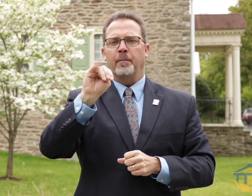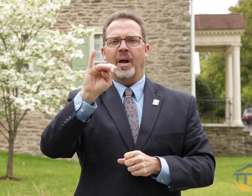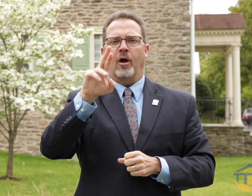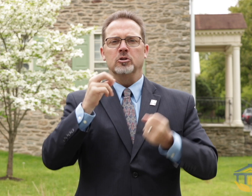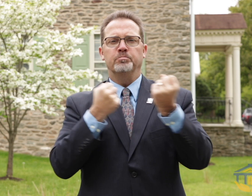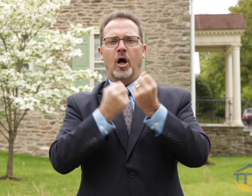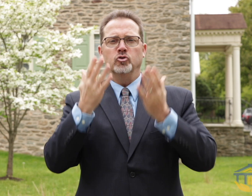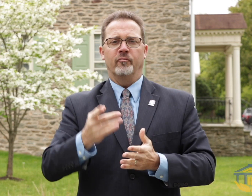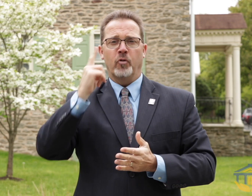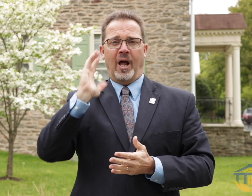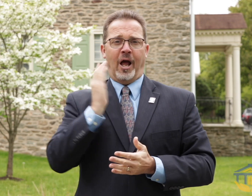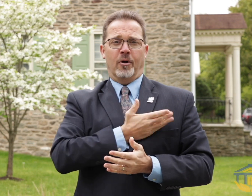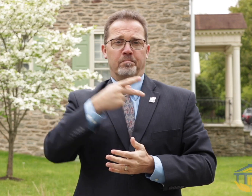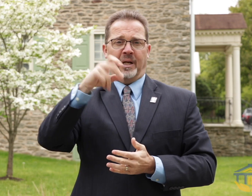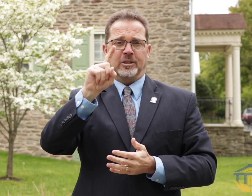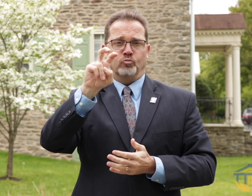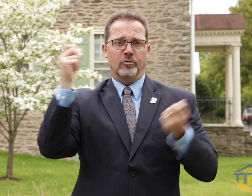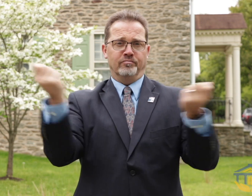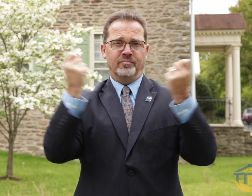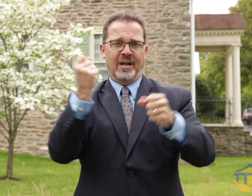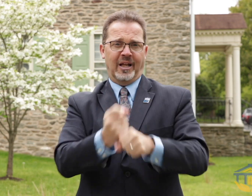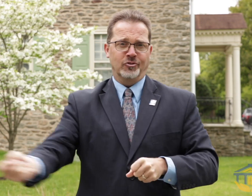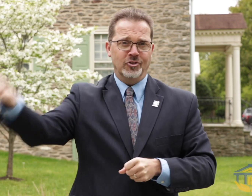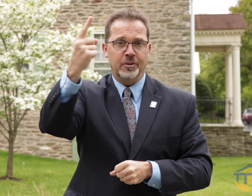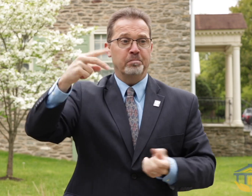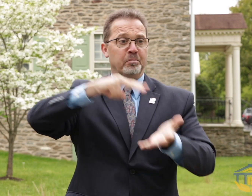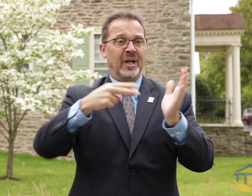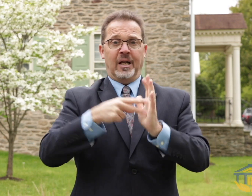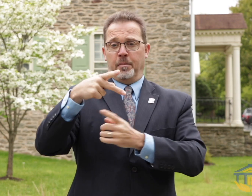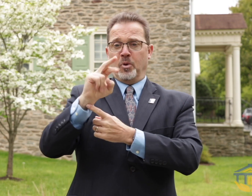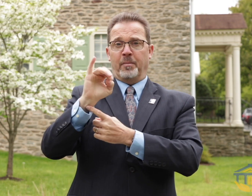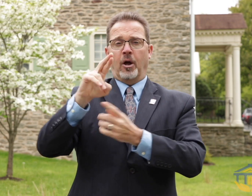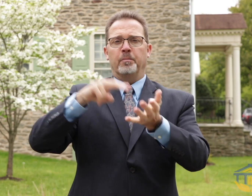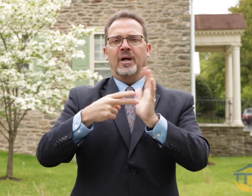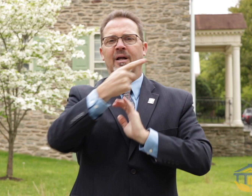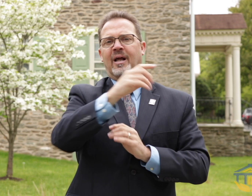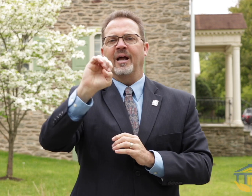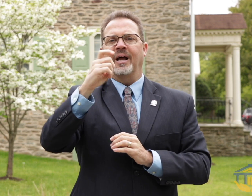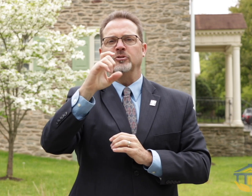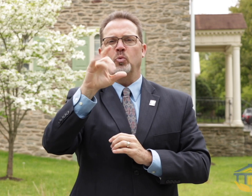premier sponsor for the PSD bicentennial next year. The premier sponsor means that